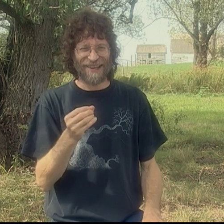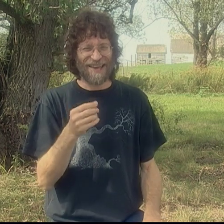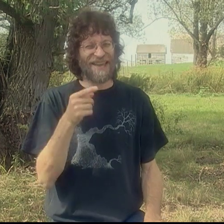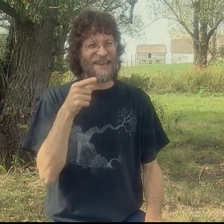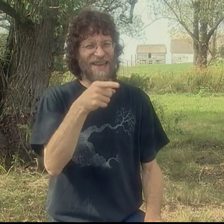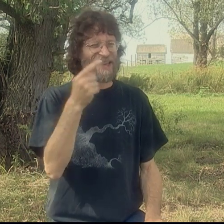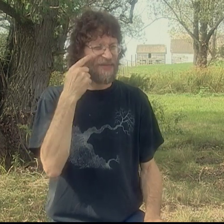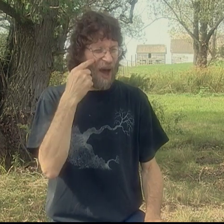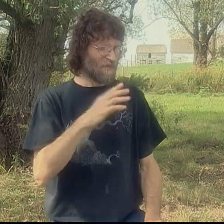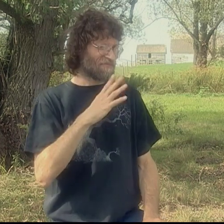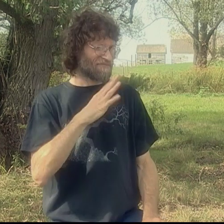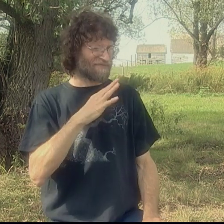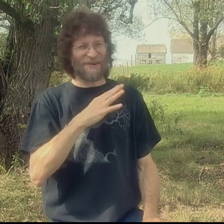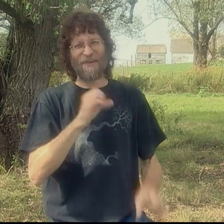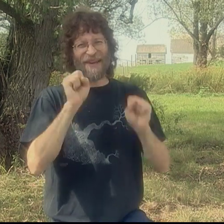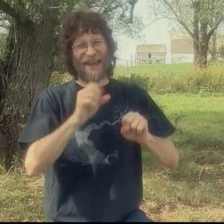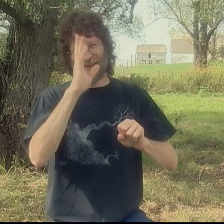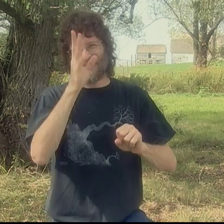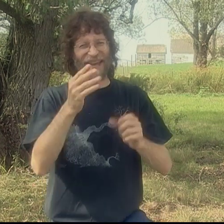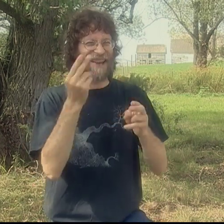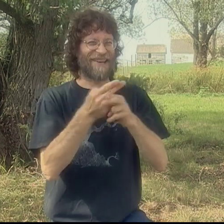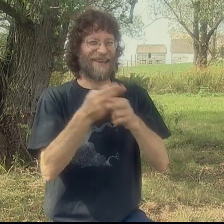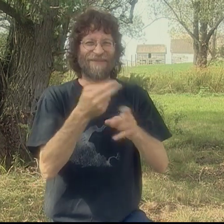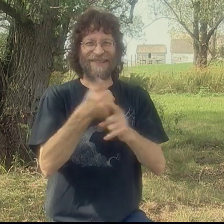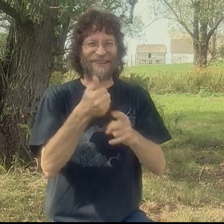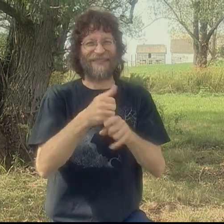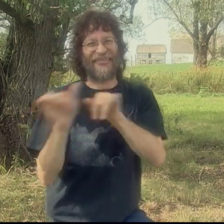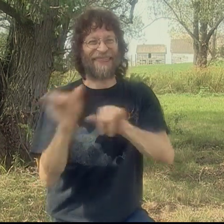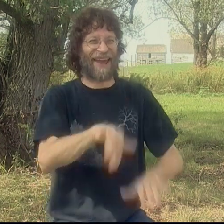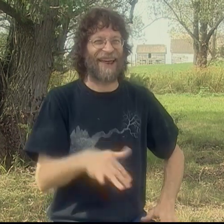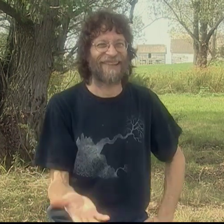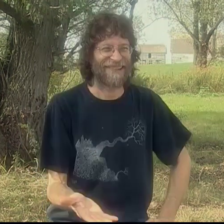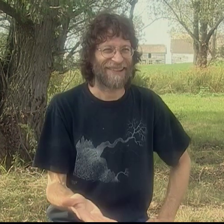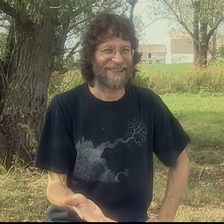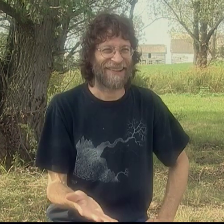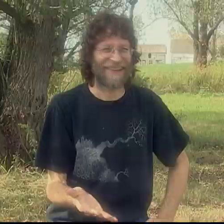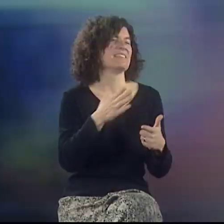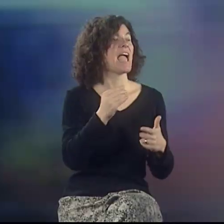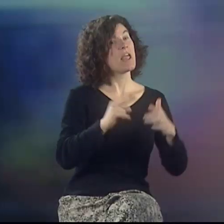...and he thought it would be really cool if we could up with a name like that.